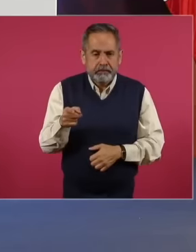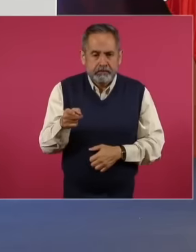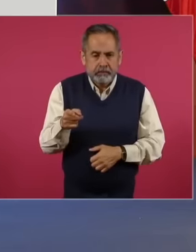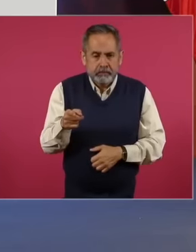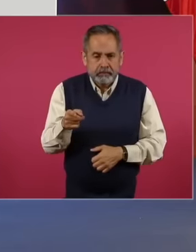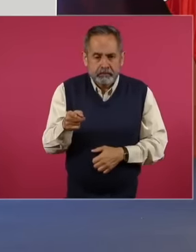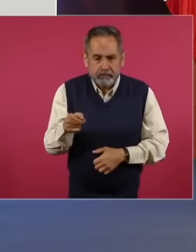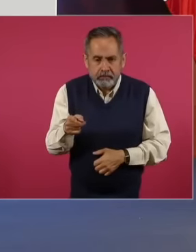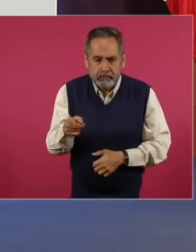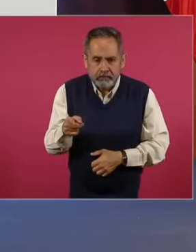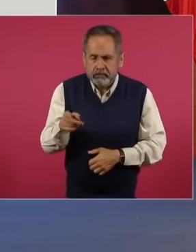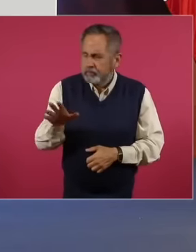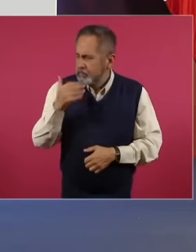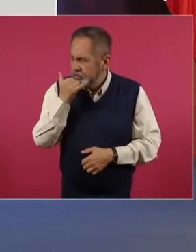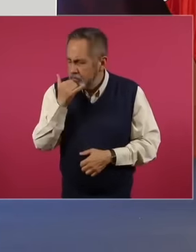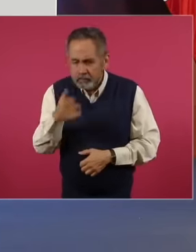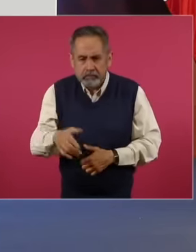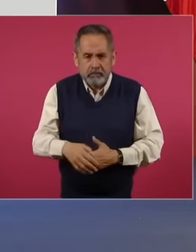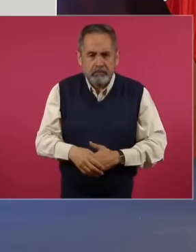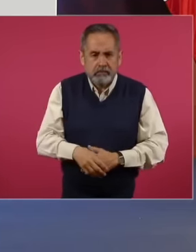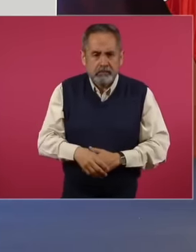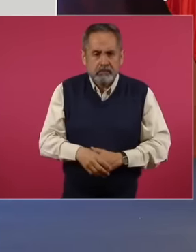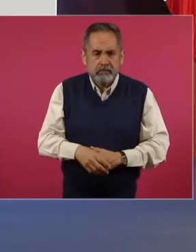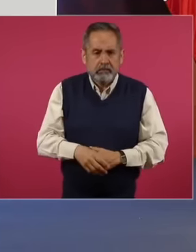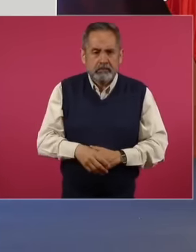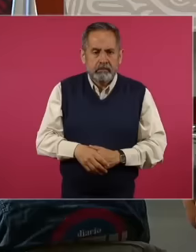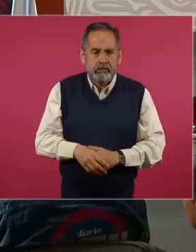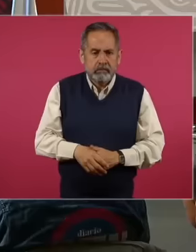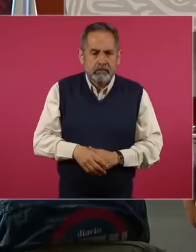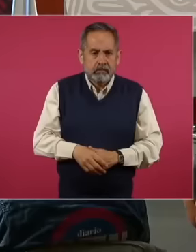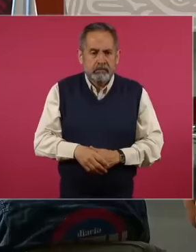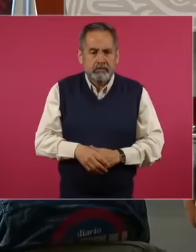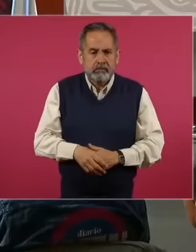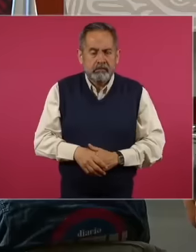sent me to